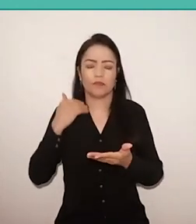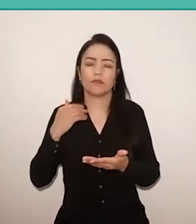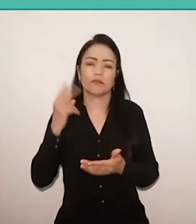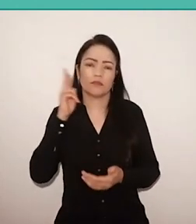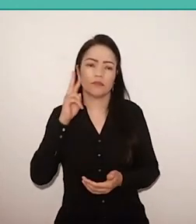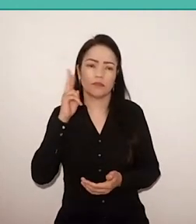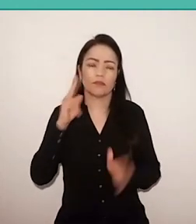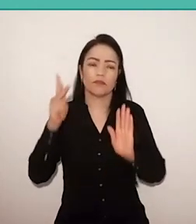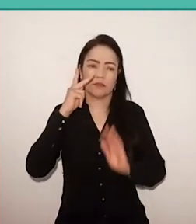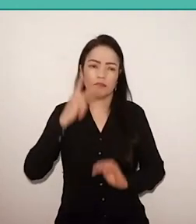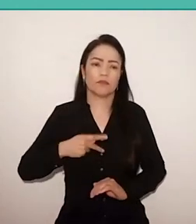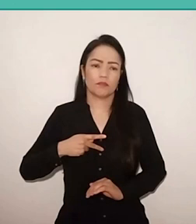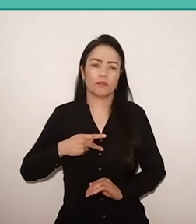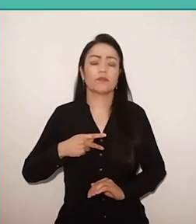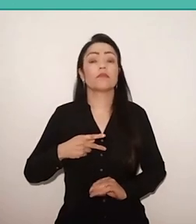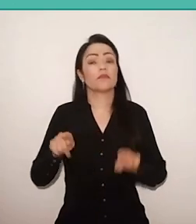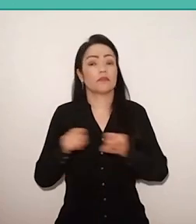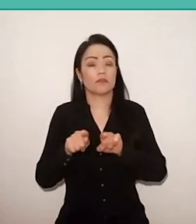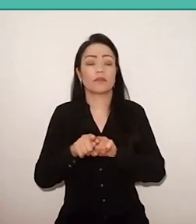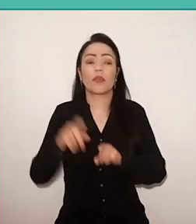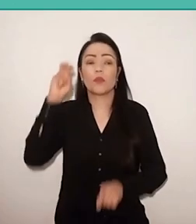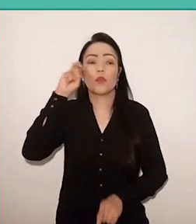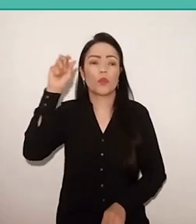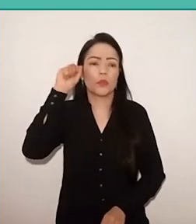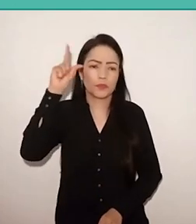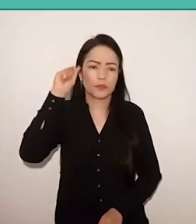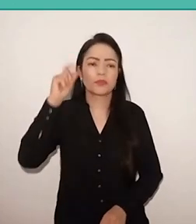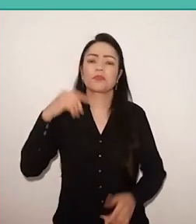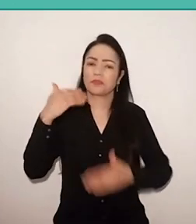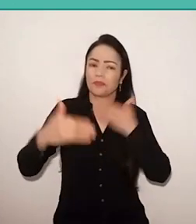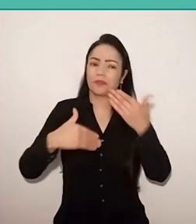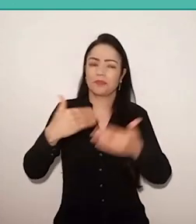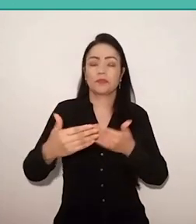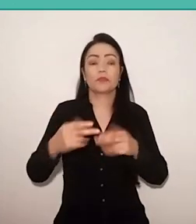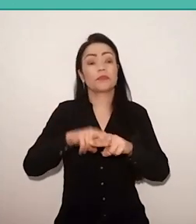and produces culture. So, for Paulo,